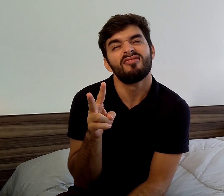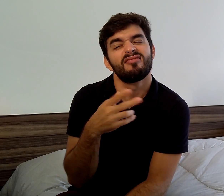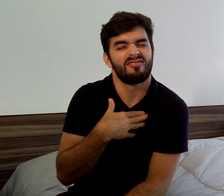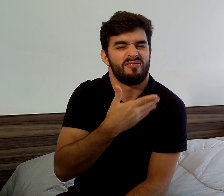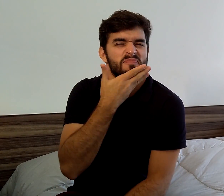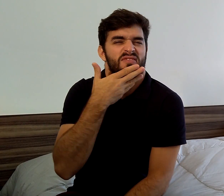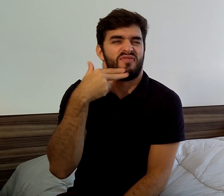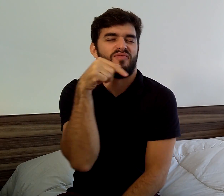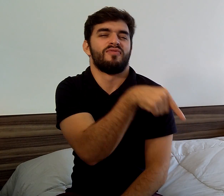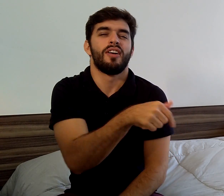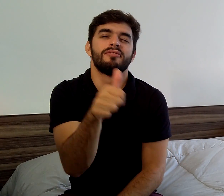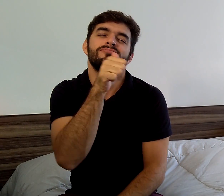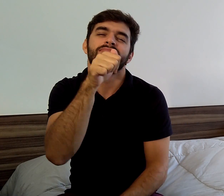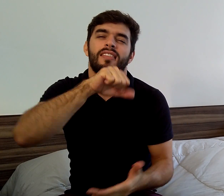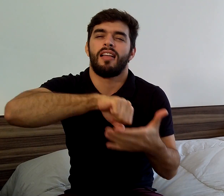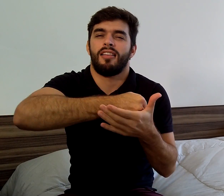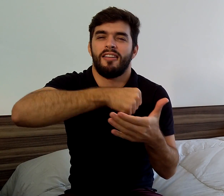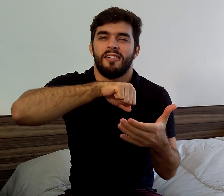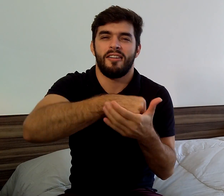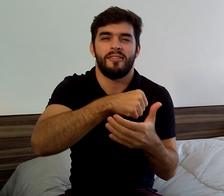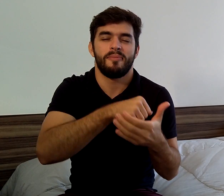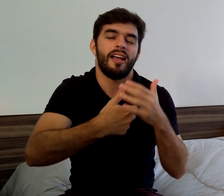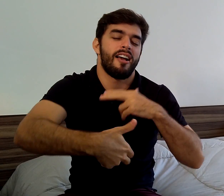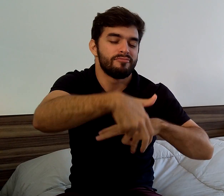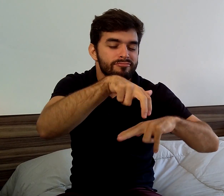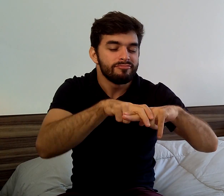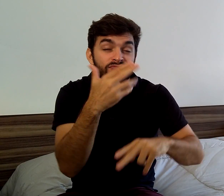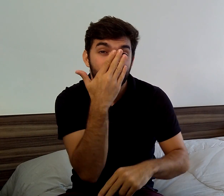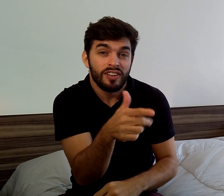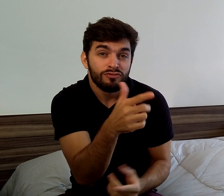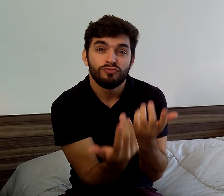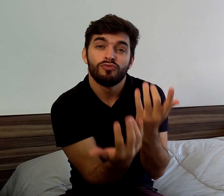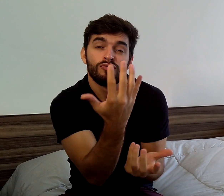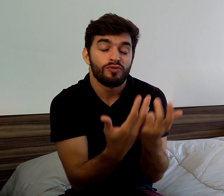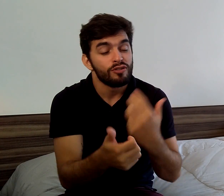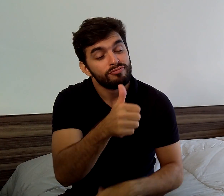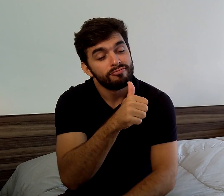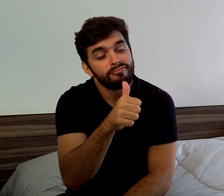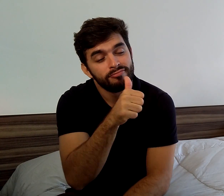I preferred to get a glass of caipirinha and I sat down in front of the fire and I stayed there drinking.